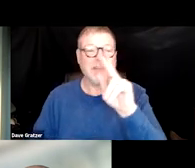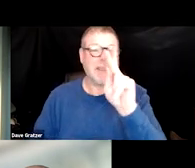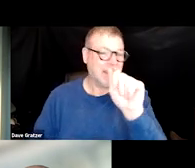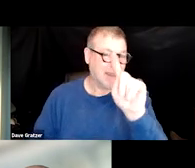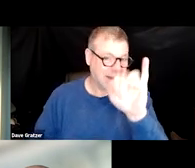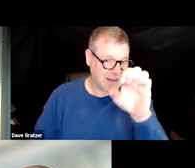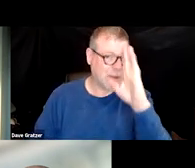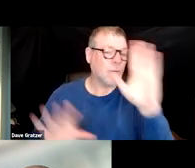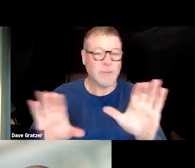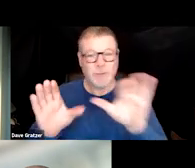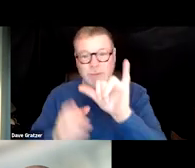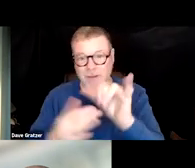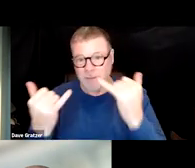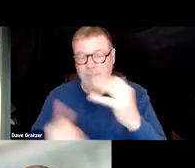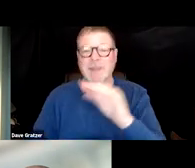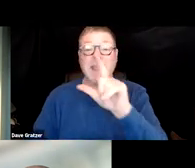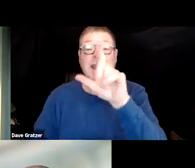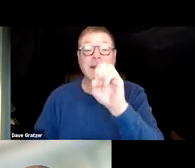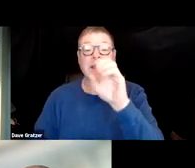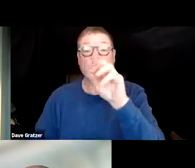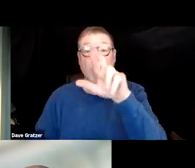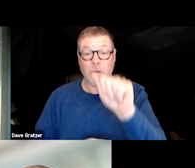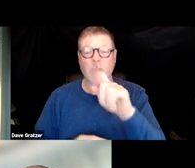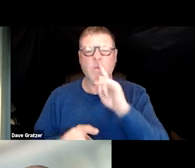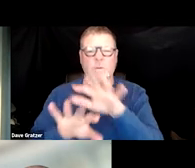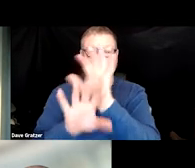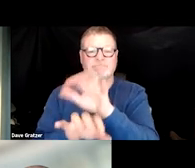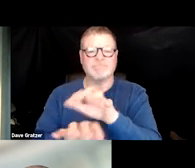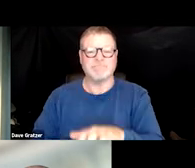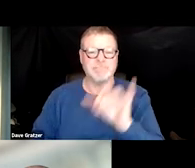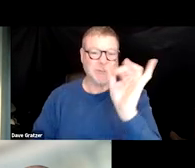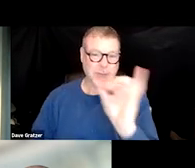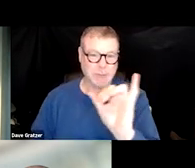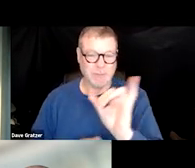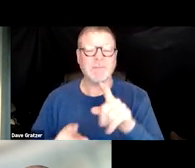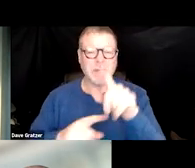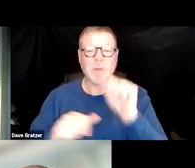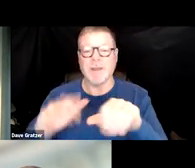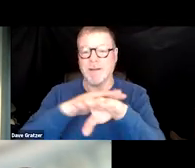In addition to Leora who will be providing closed captioning as well which you can access.